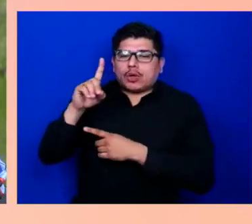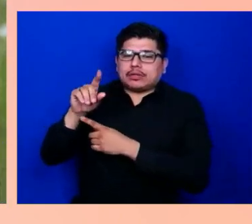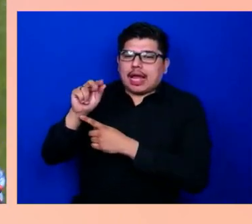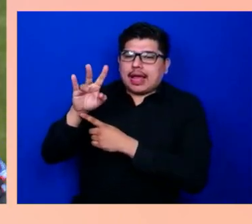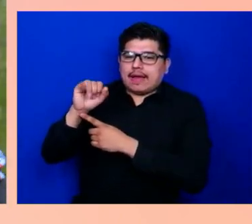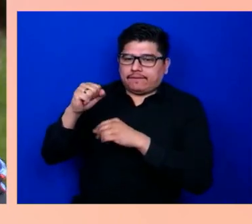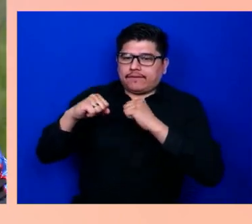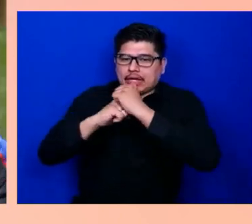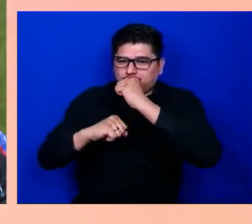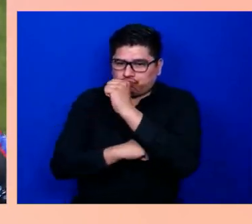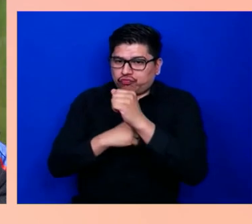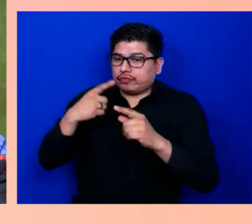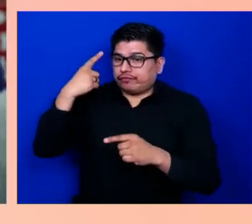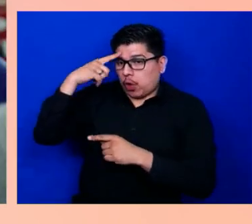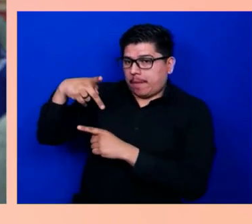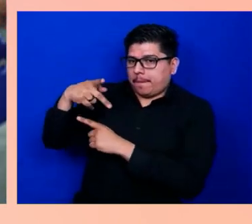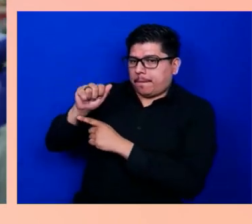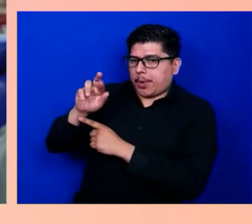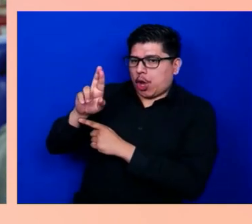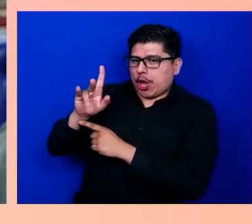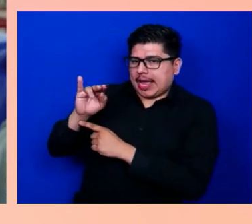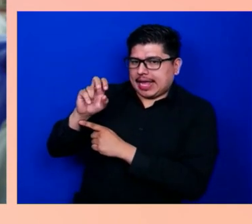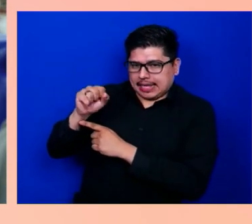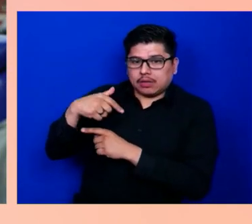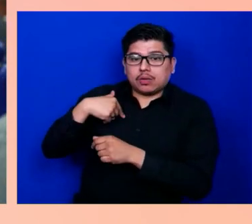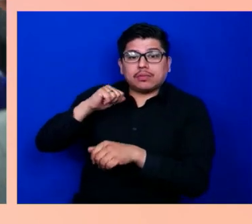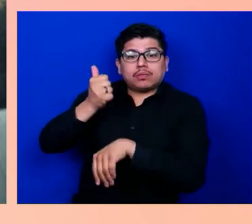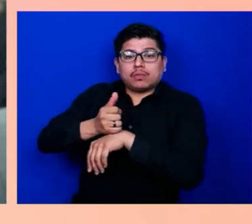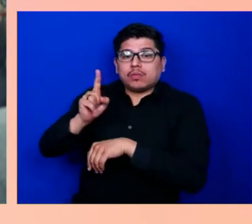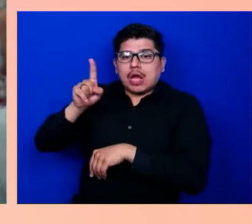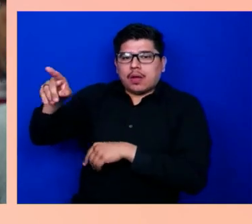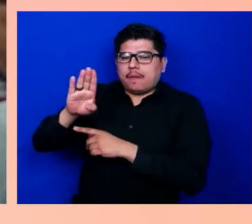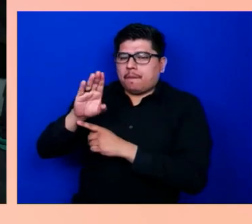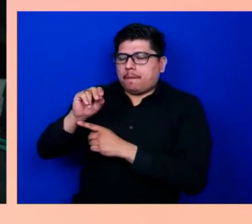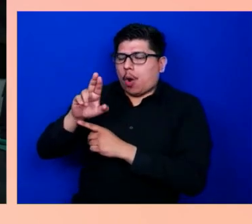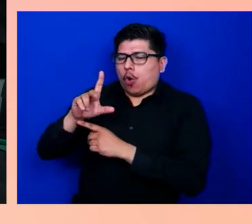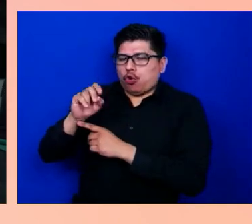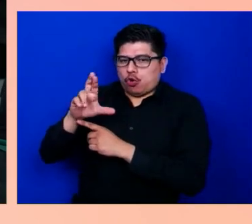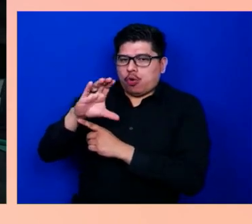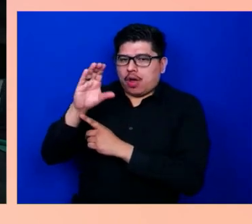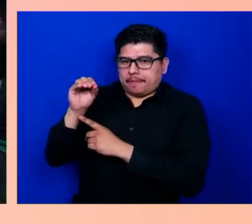but we serve a national and global community of people living with Parkinson's.